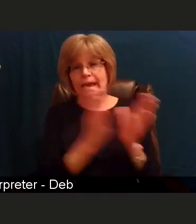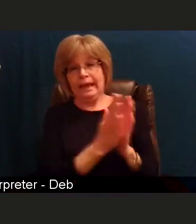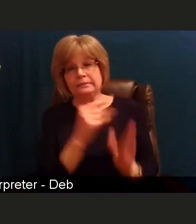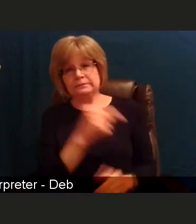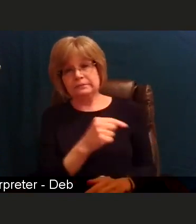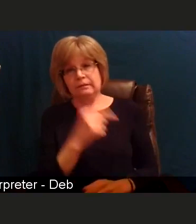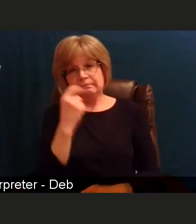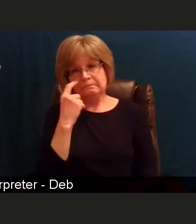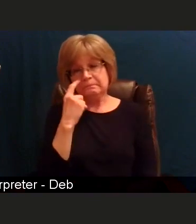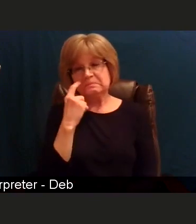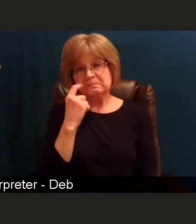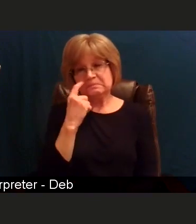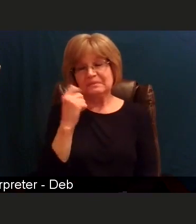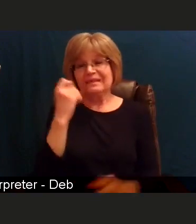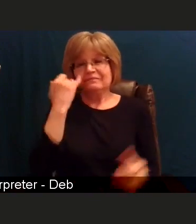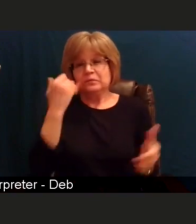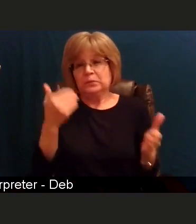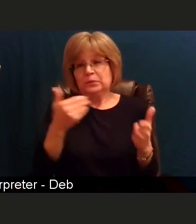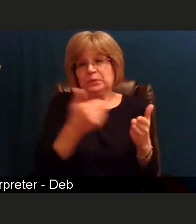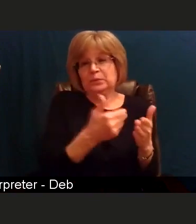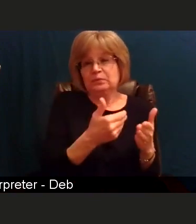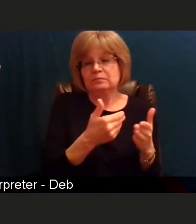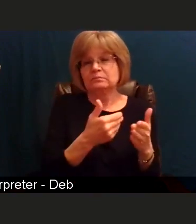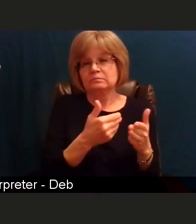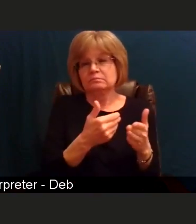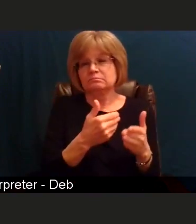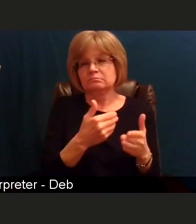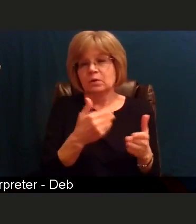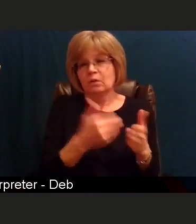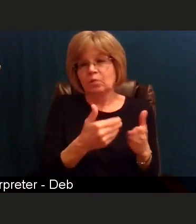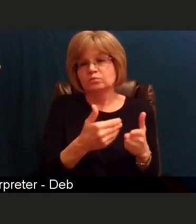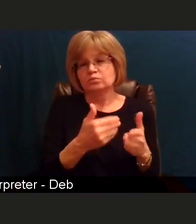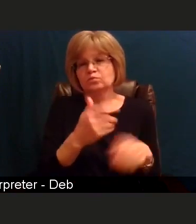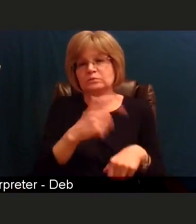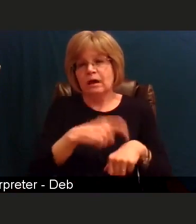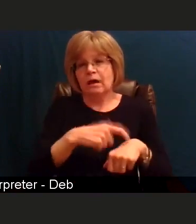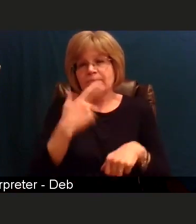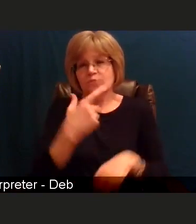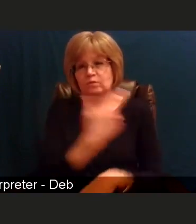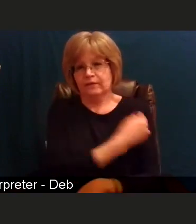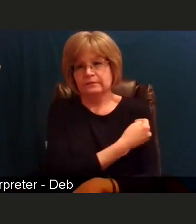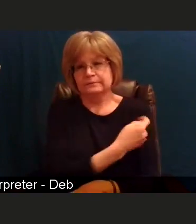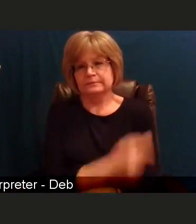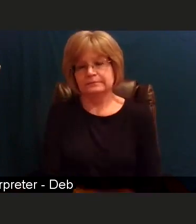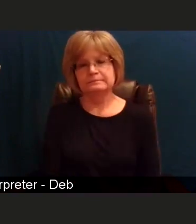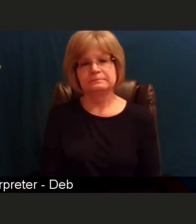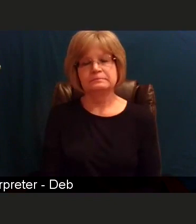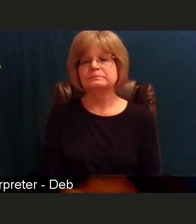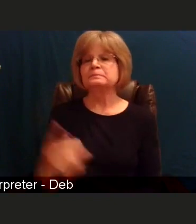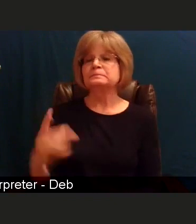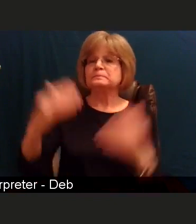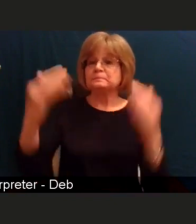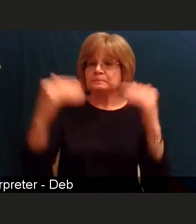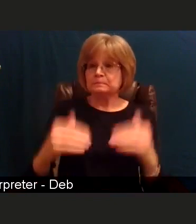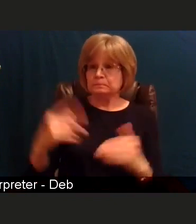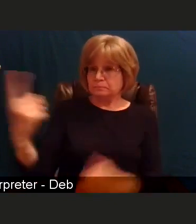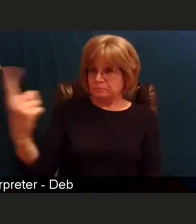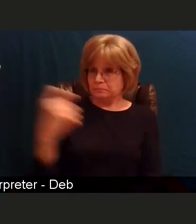as time gets closer to the rollout. My next question is, will the new strain of COVID-19